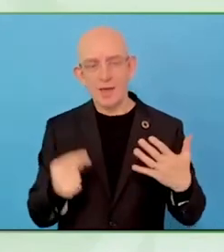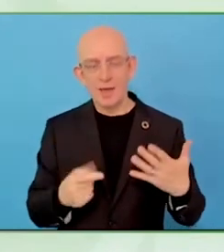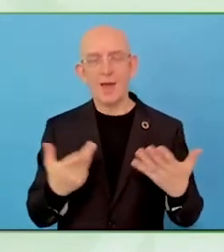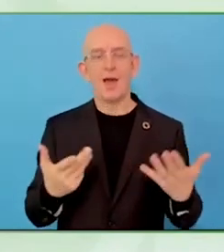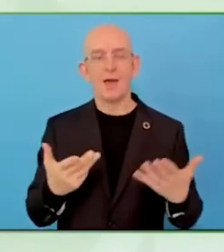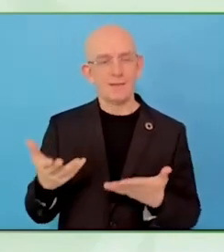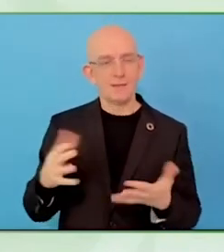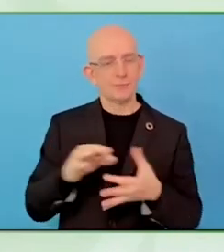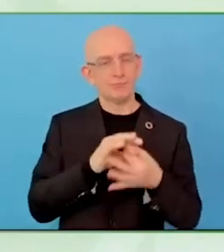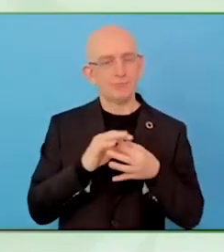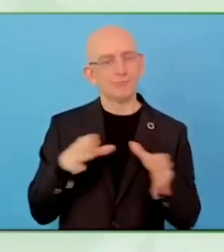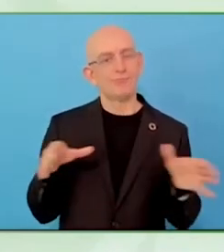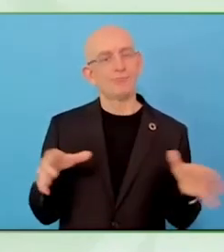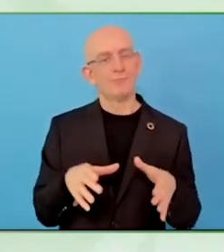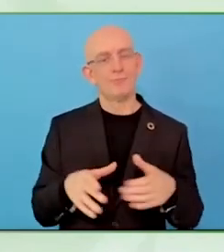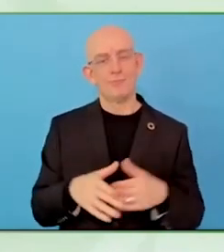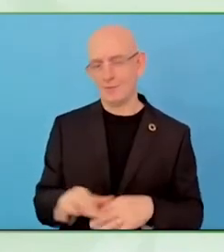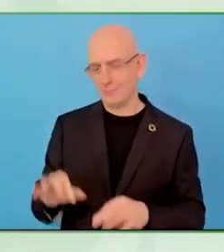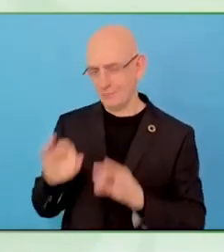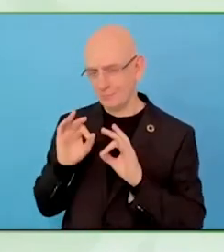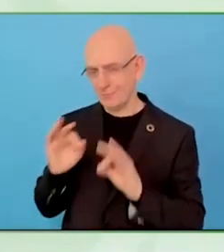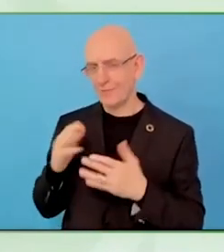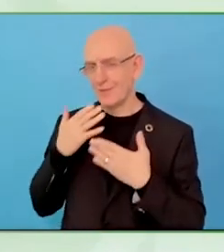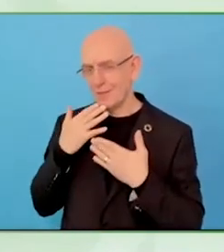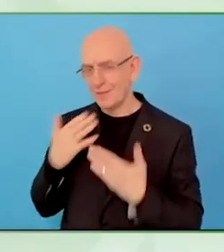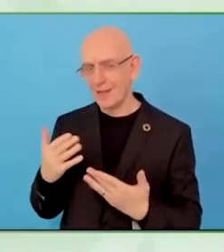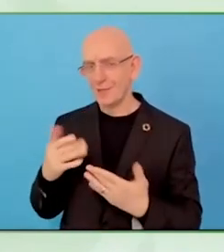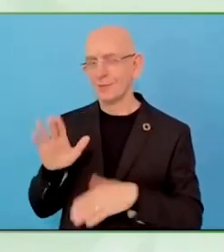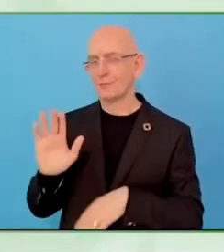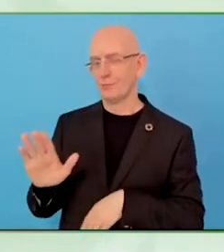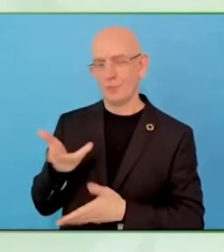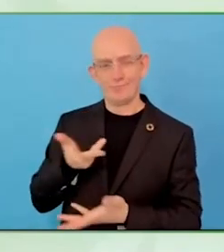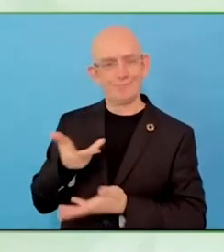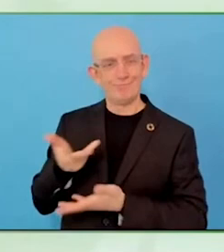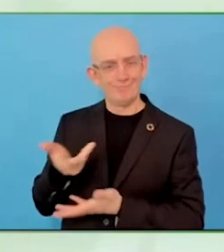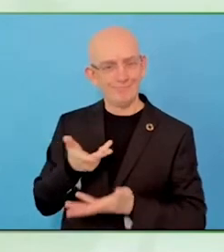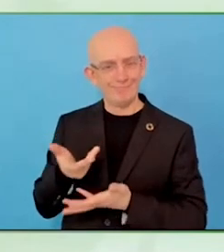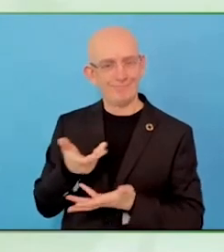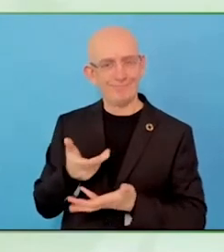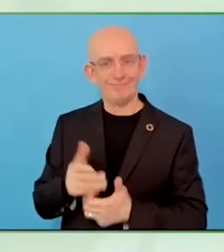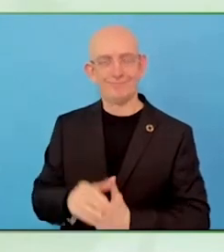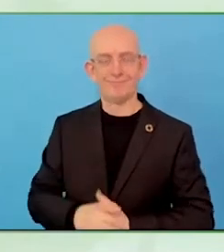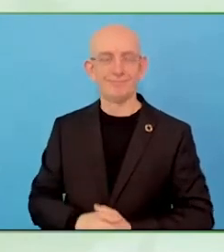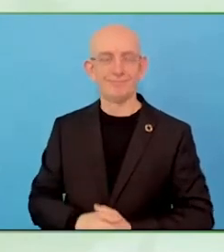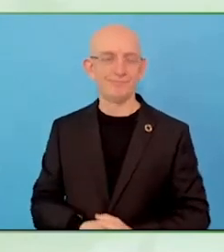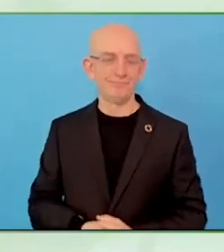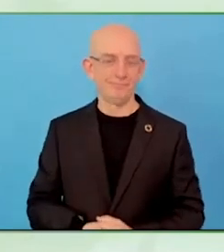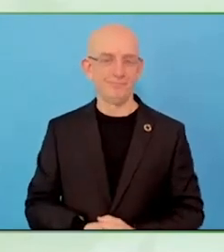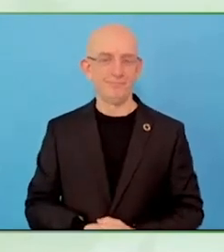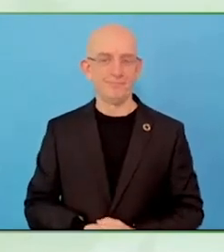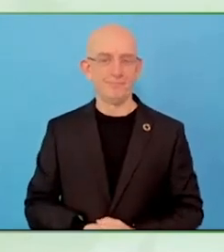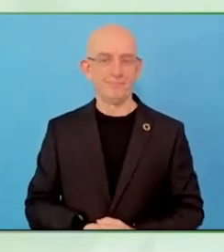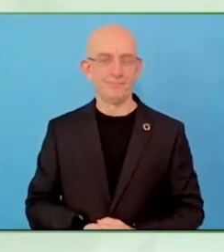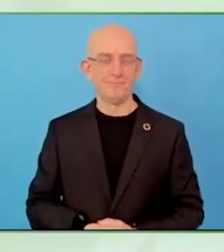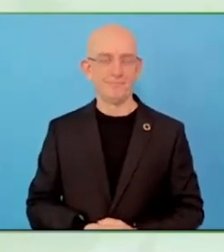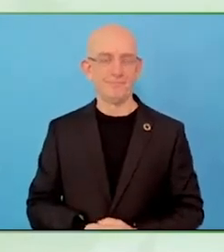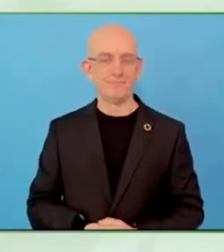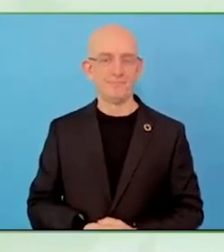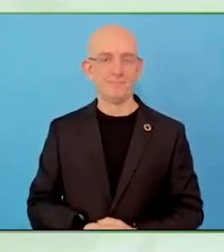I hope everybody else enjoyed it. All the very best going forward, building those bridges and let's